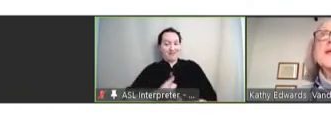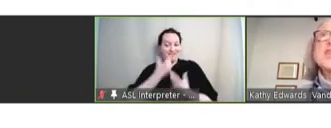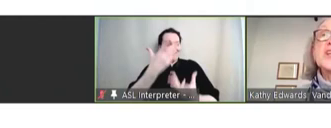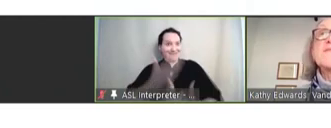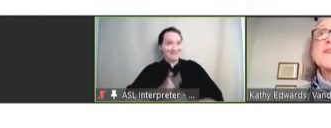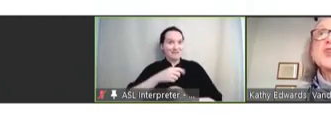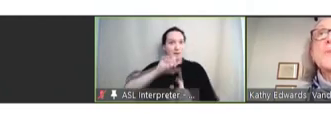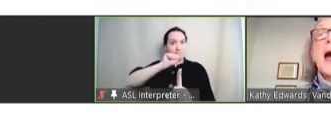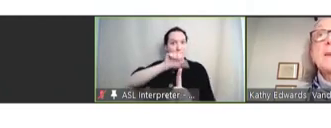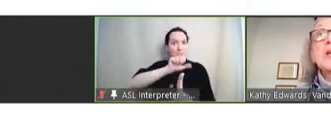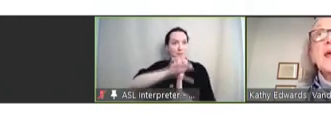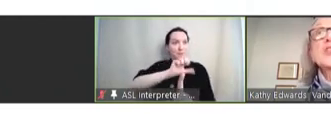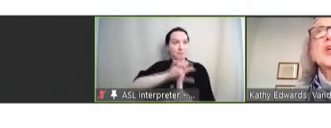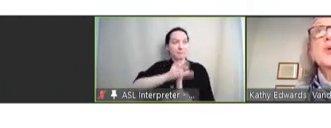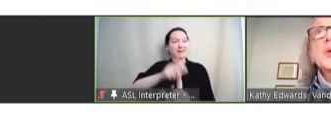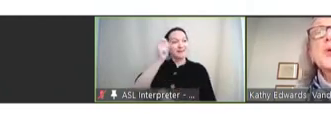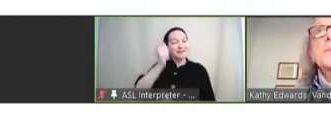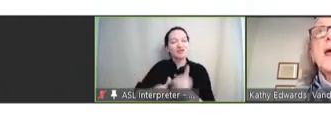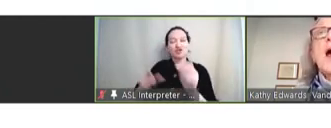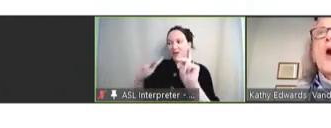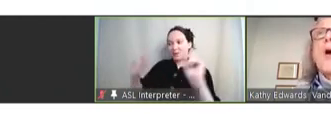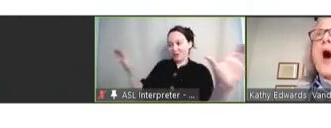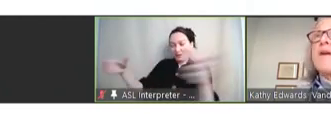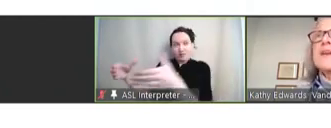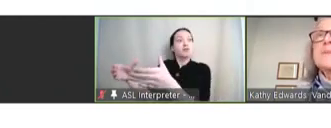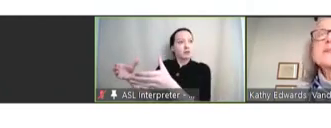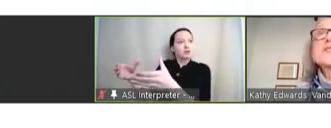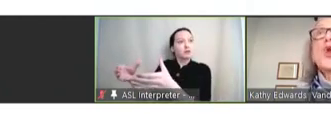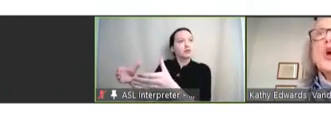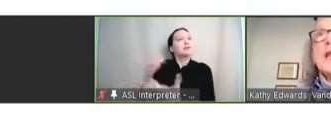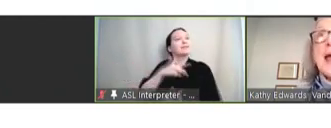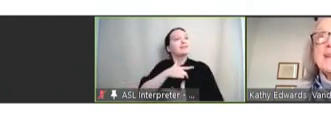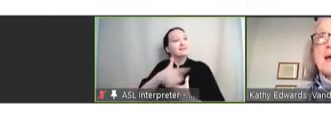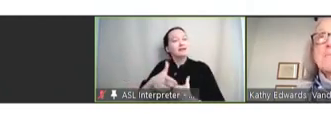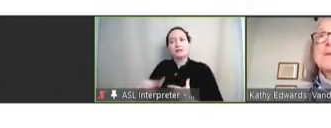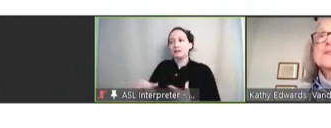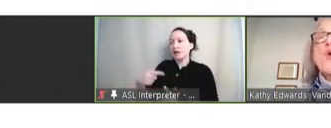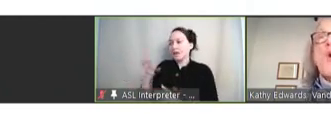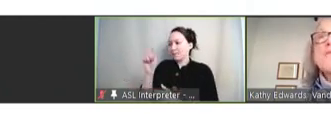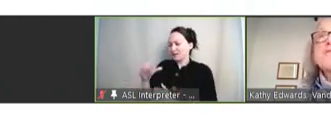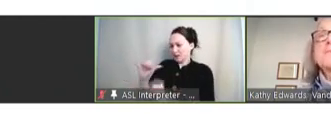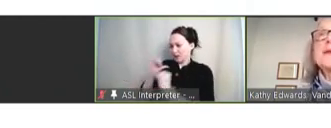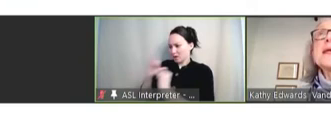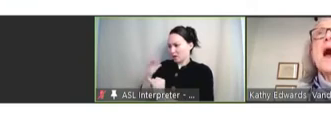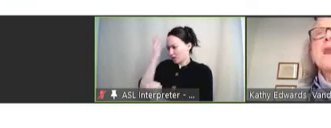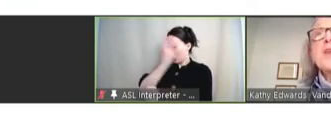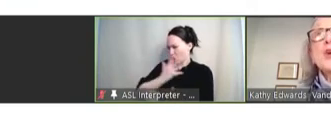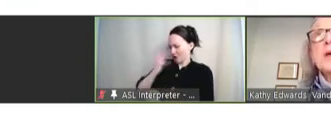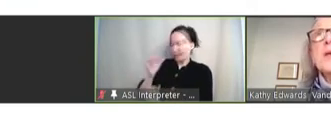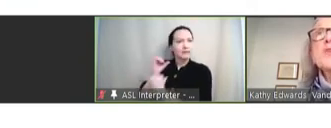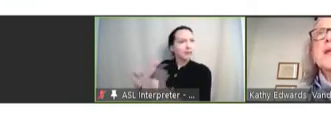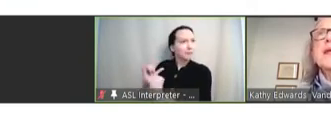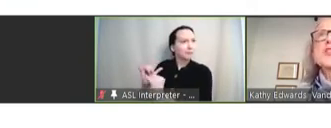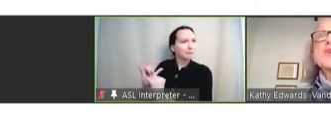each individual population group often must look like them, must often be of their community so